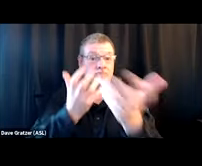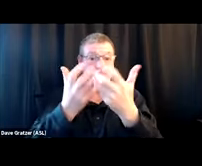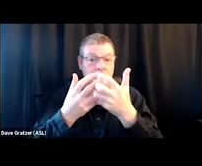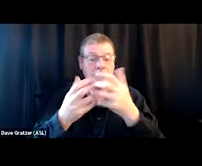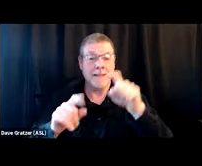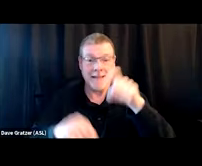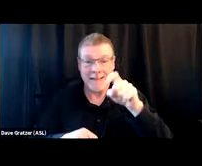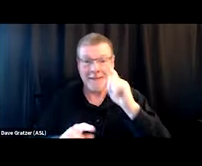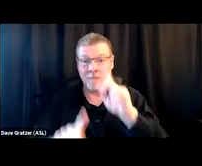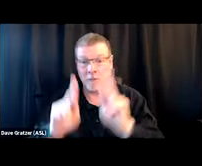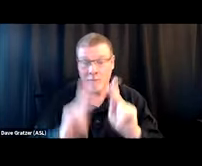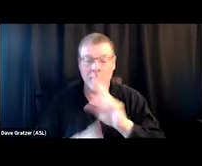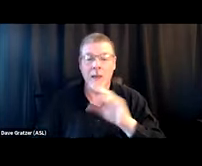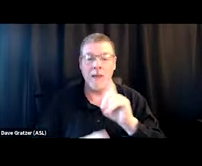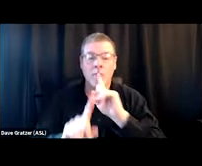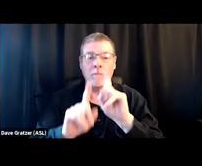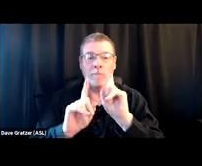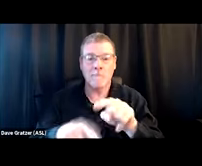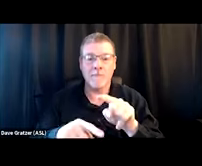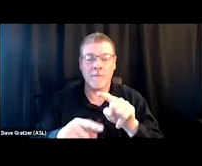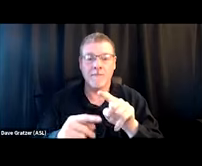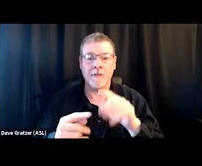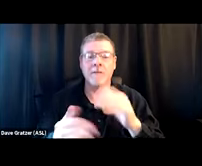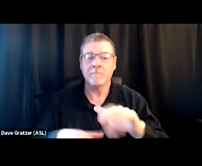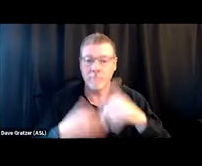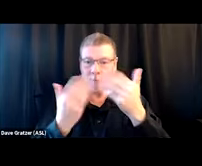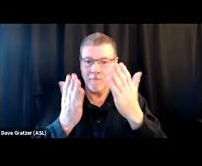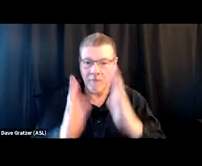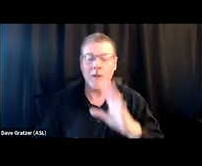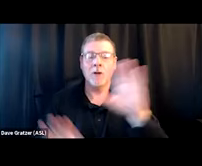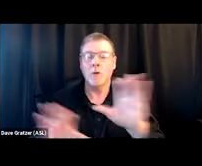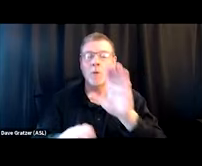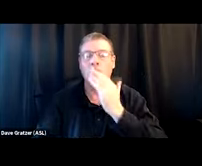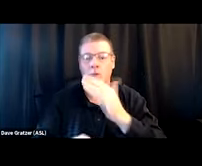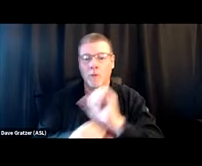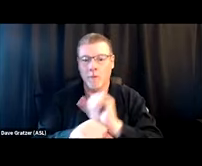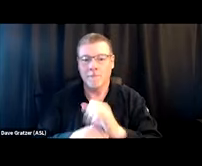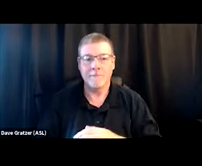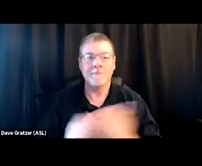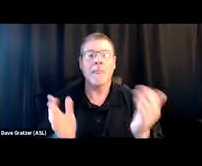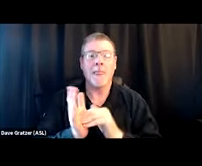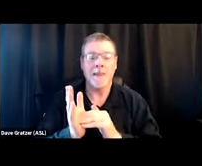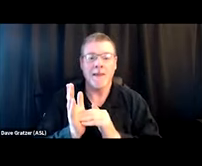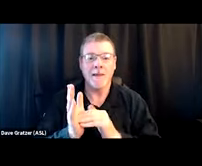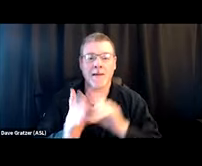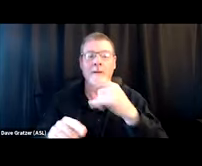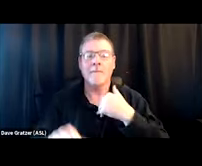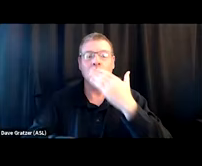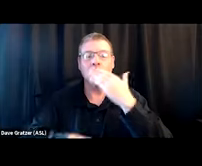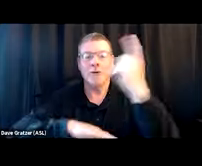and really be the responsive providers and continue to do the good work that you're all doing. So again, I hope you have a great rest of your day,